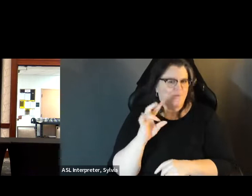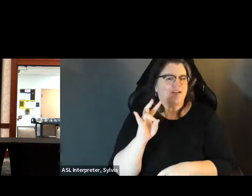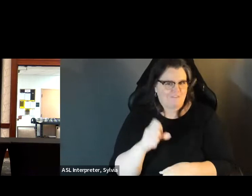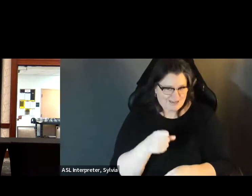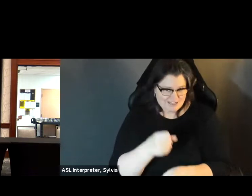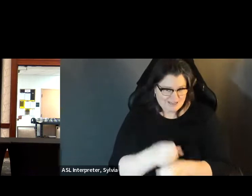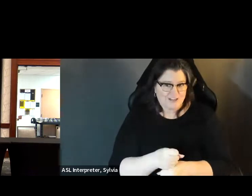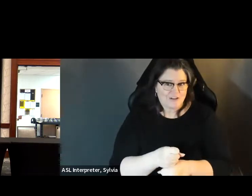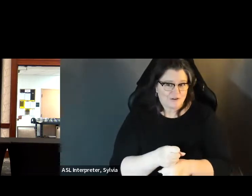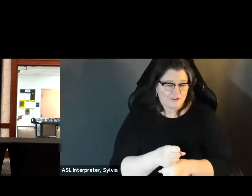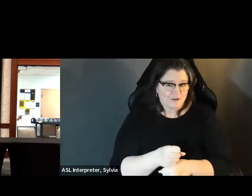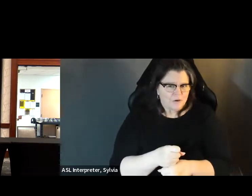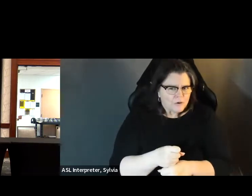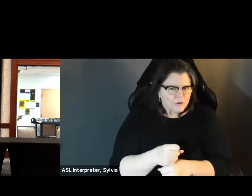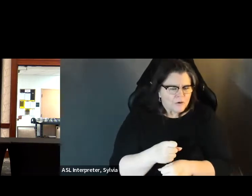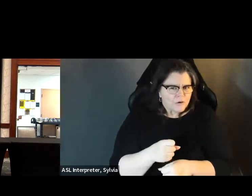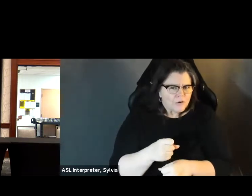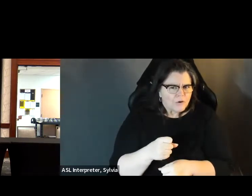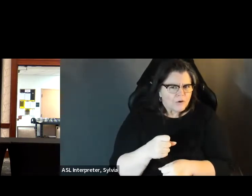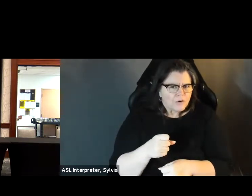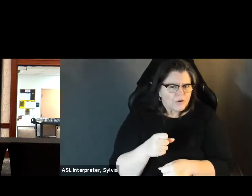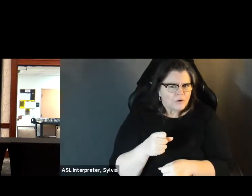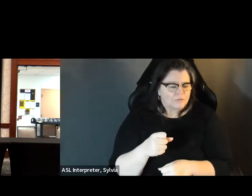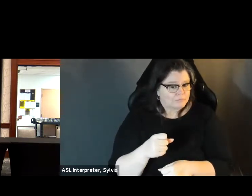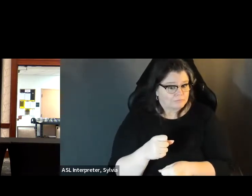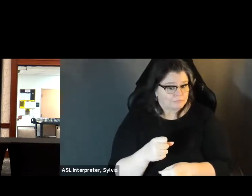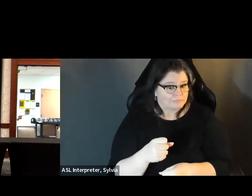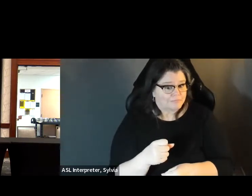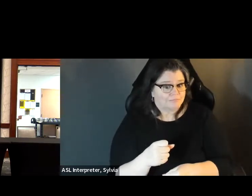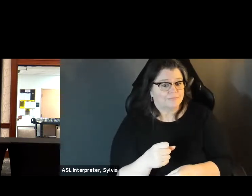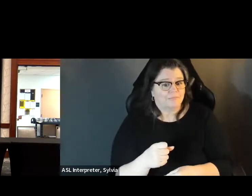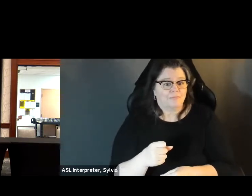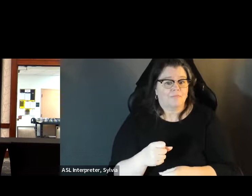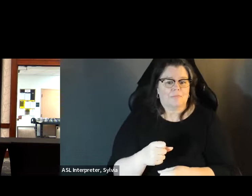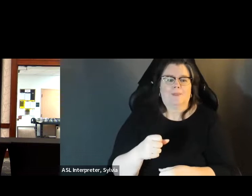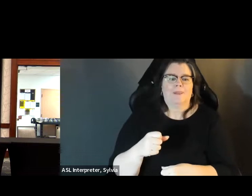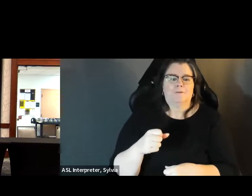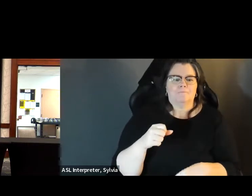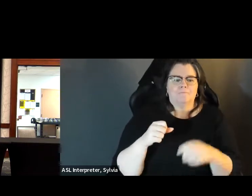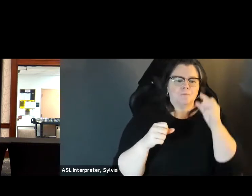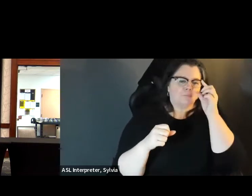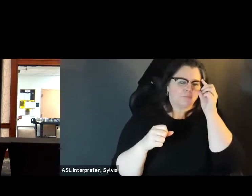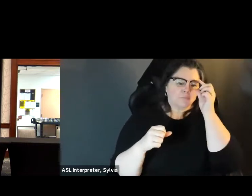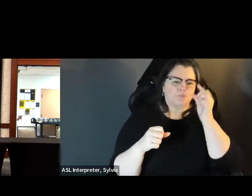Part of my heart remains on the Mississippi coast with my former second grade students that I taught. I played Of coast, with my former second grade students that I taught For 7 years I played pickup basketball with an all men's wheelchair basketball team.